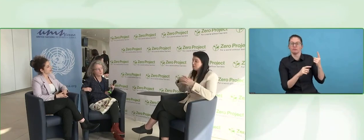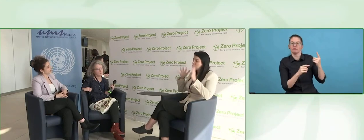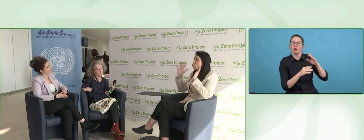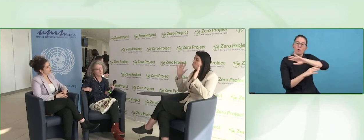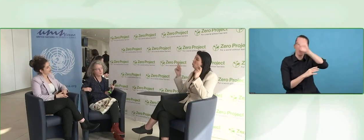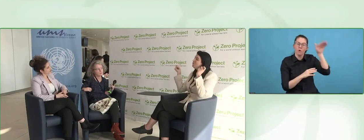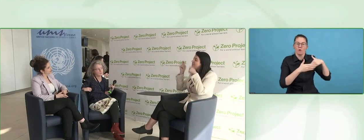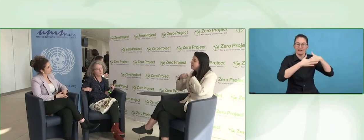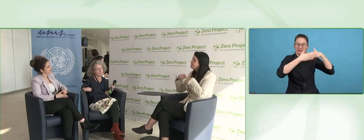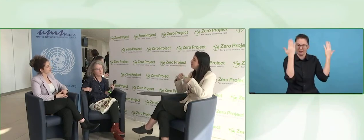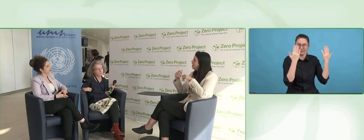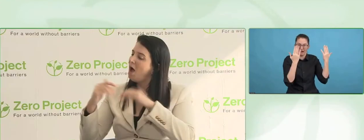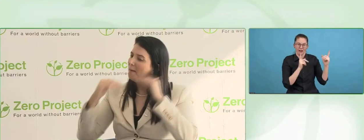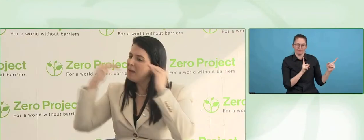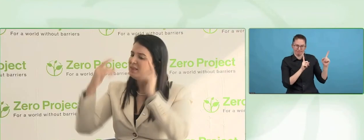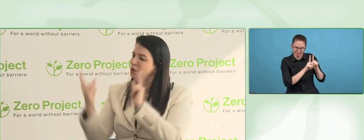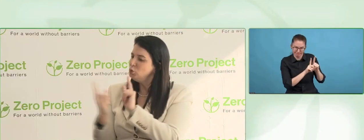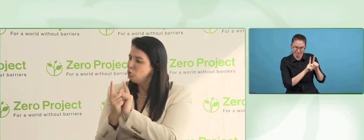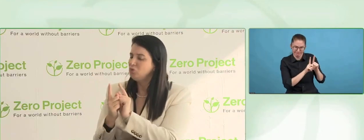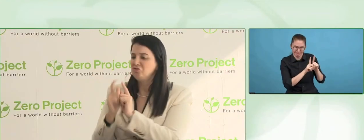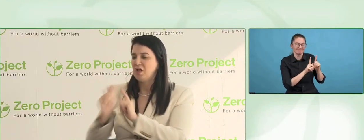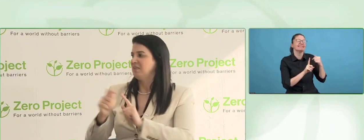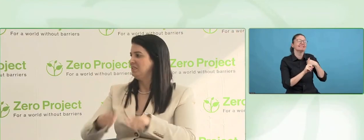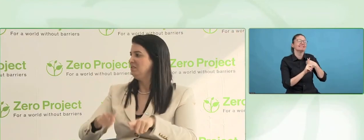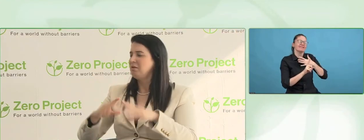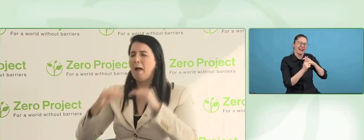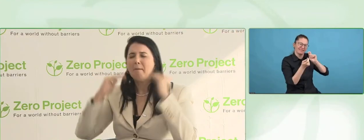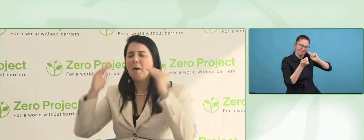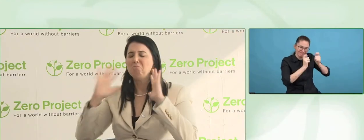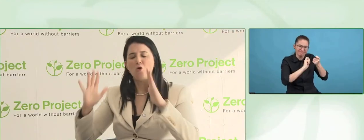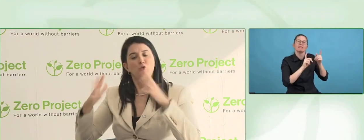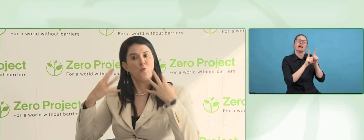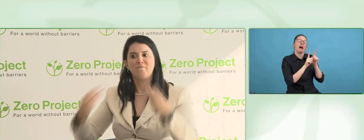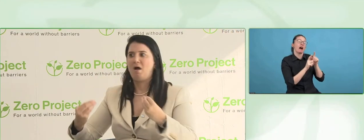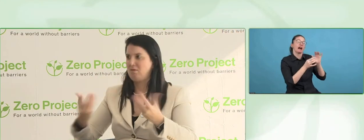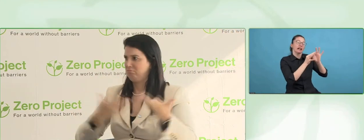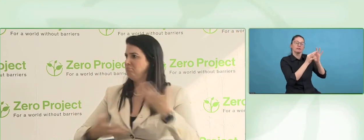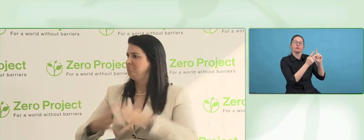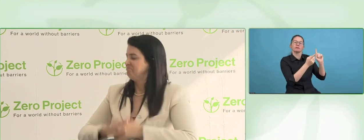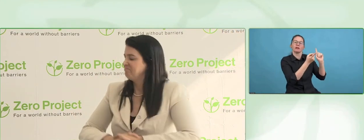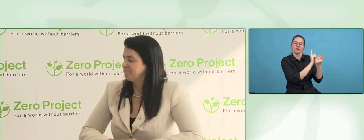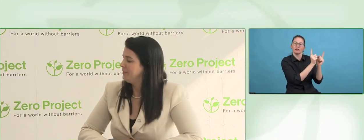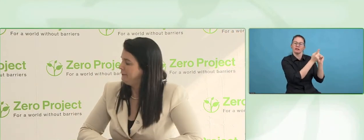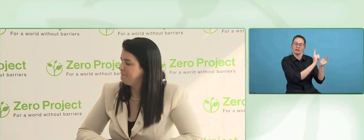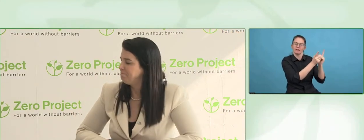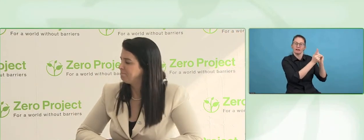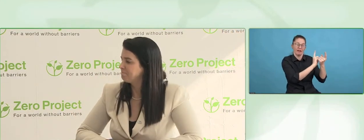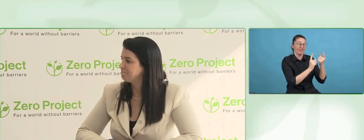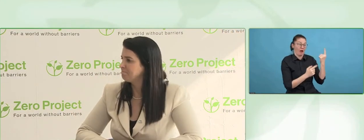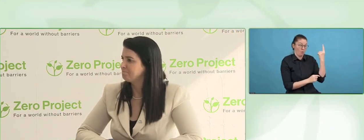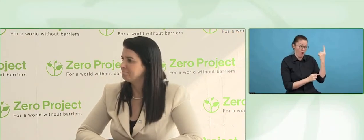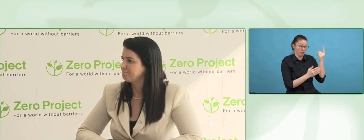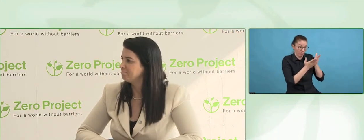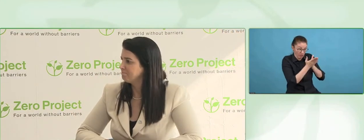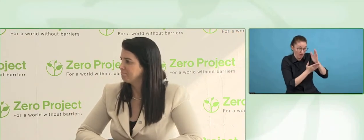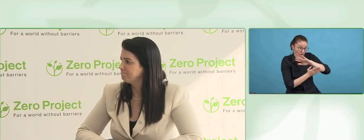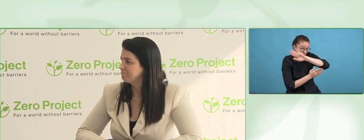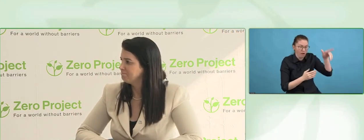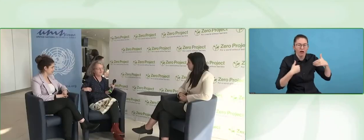Actually, I was a little bit surprised about how Knesset wants to be accessible for me.